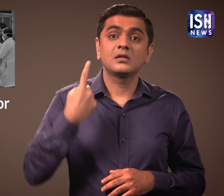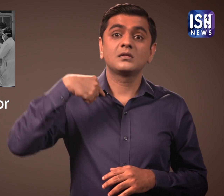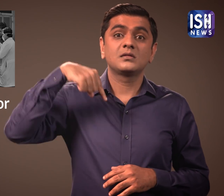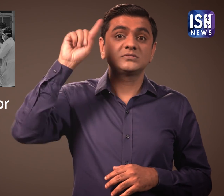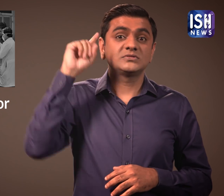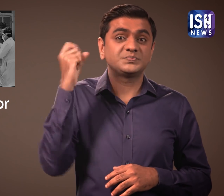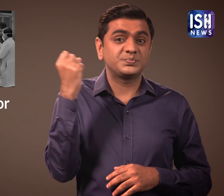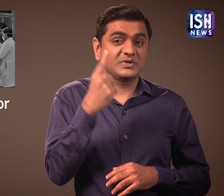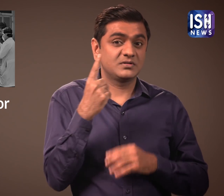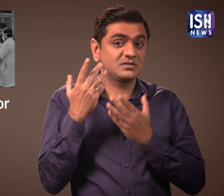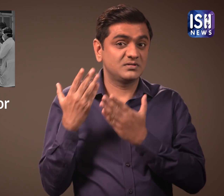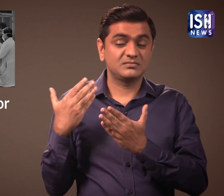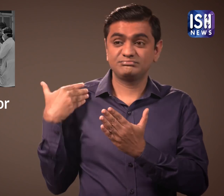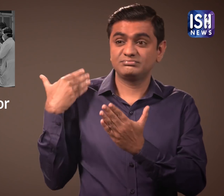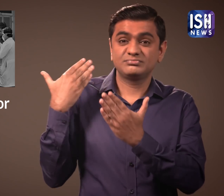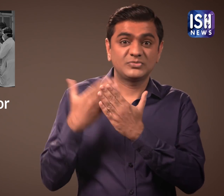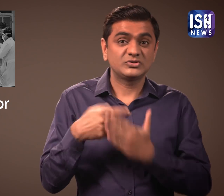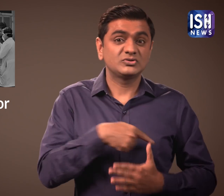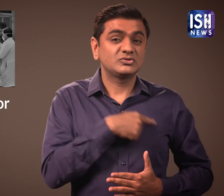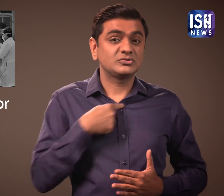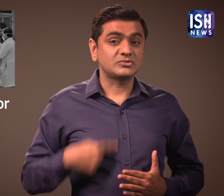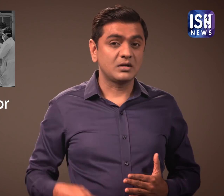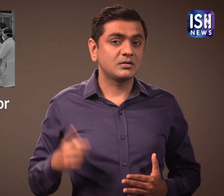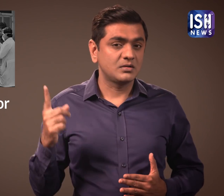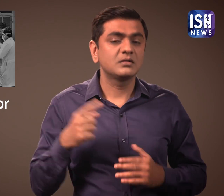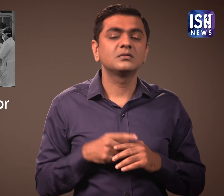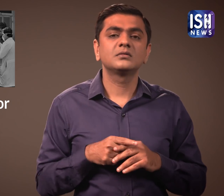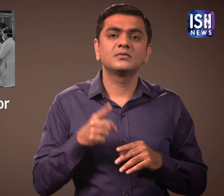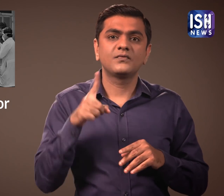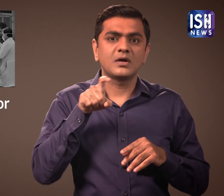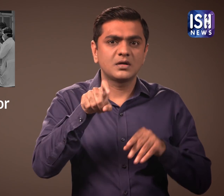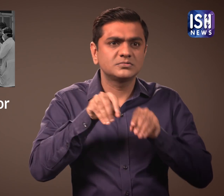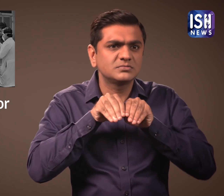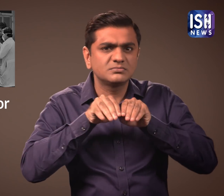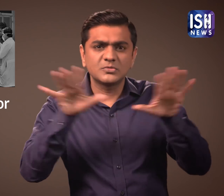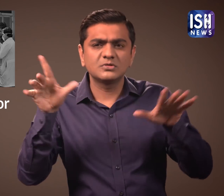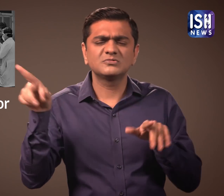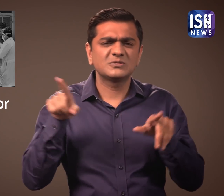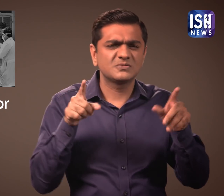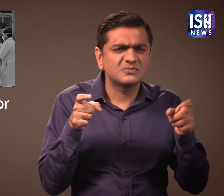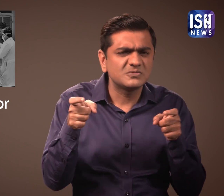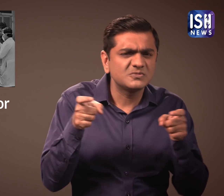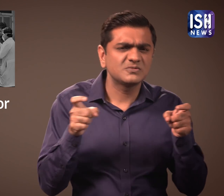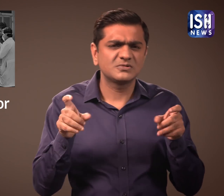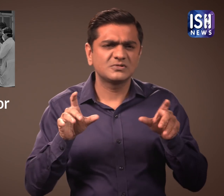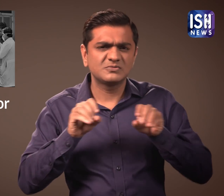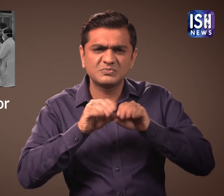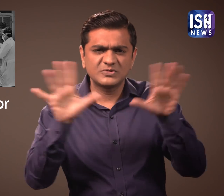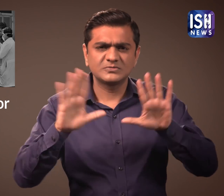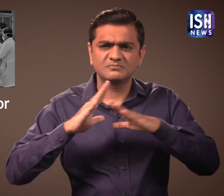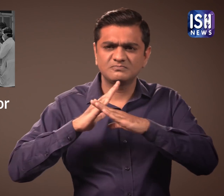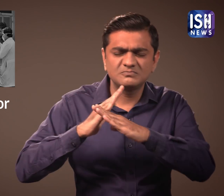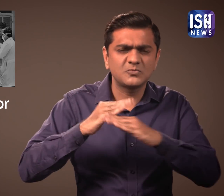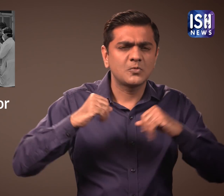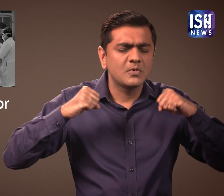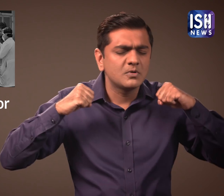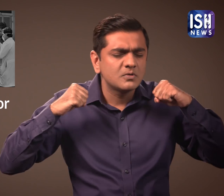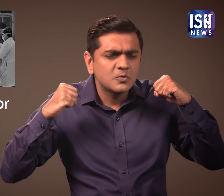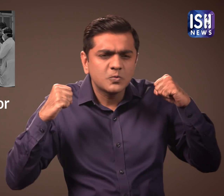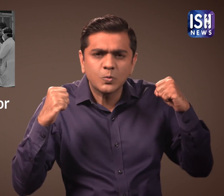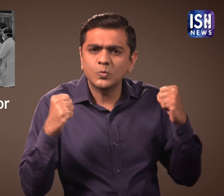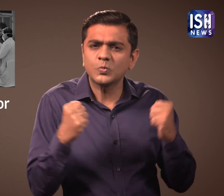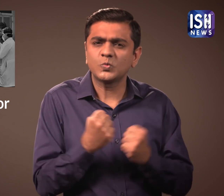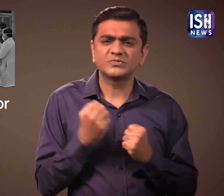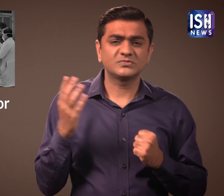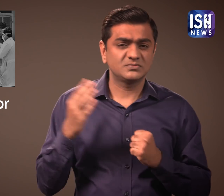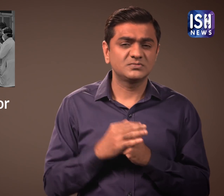Since a month, China has been working hard to control the virus.